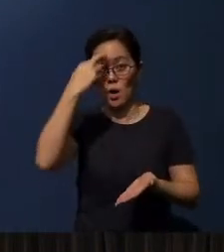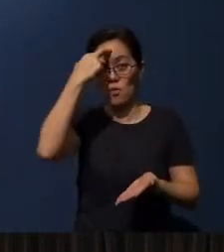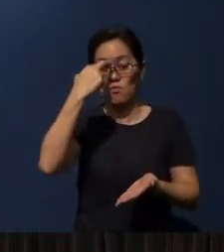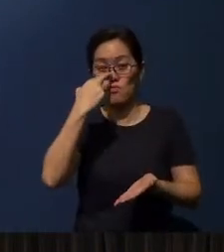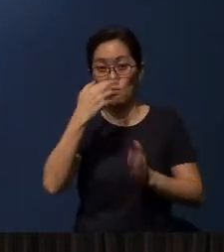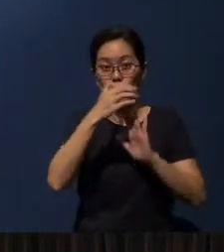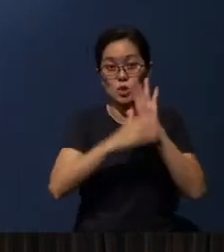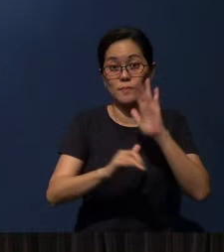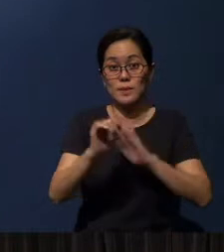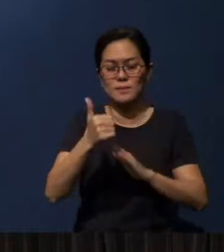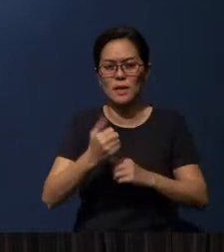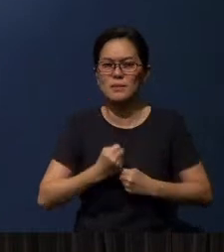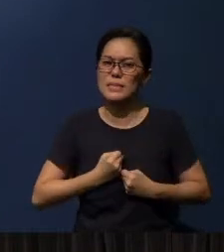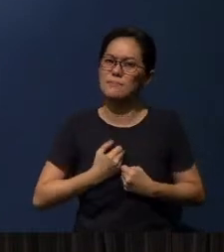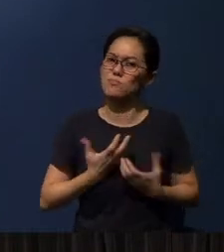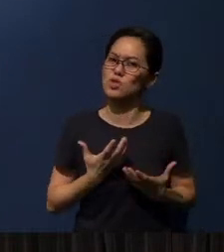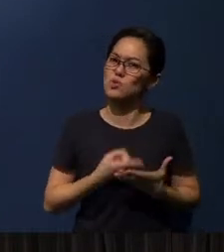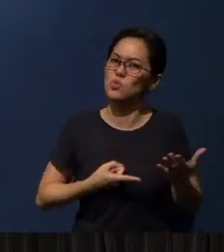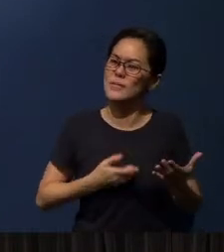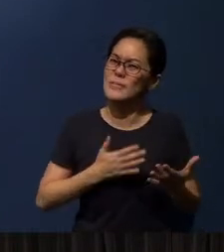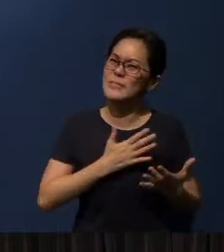expressing his very burden.